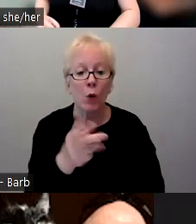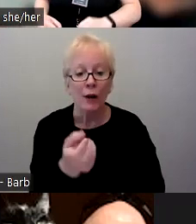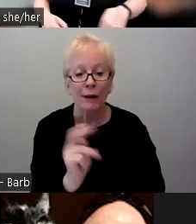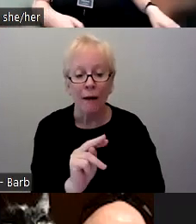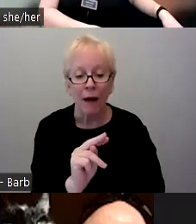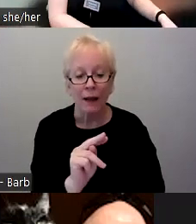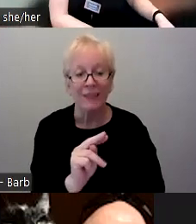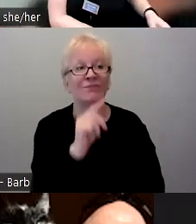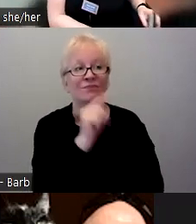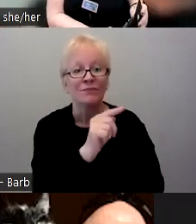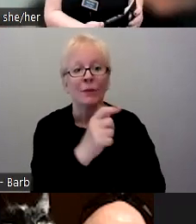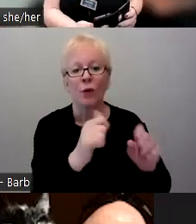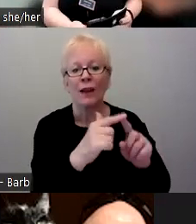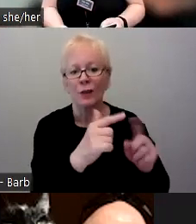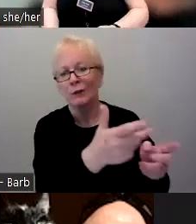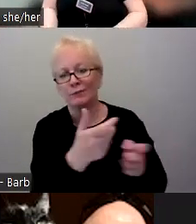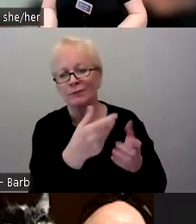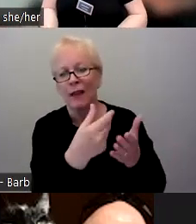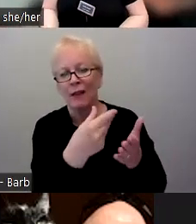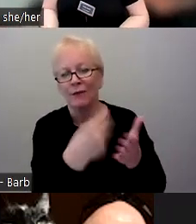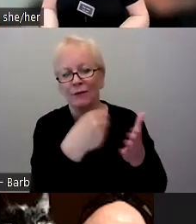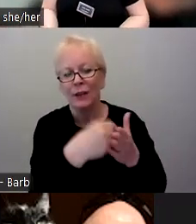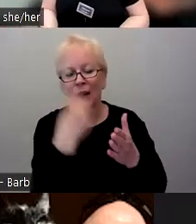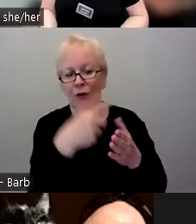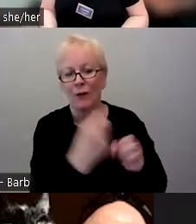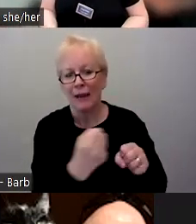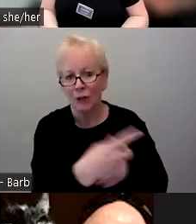for next year to continue there and the legislature just shut it down.